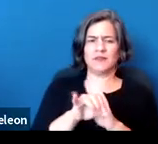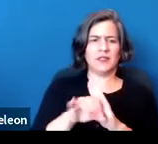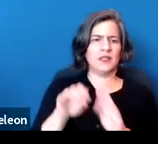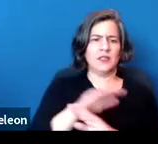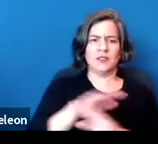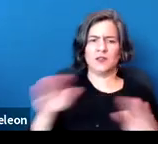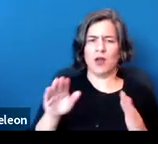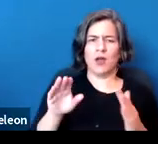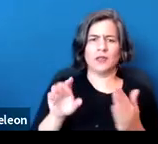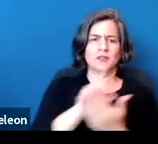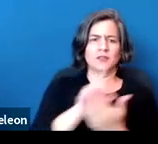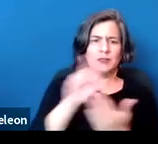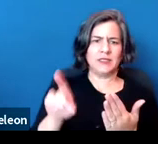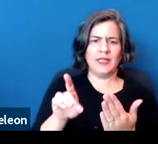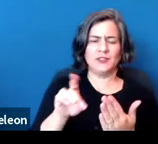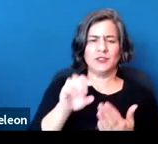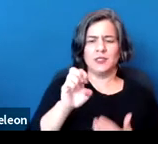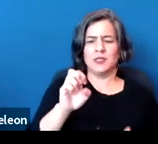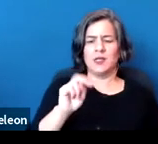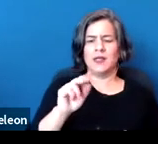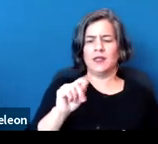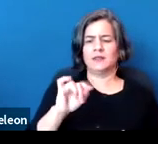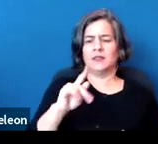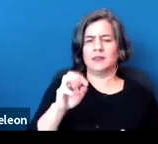So this would be to equally and safely enjoy the home.